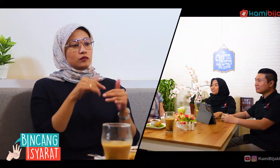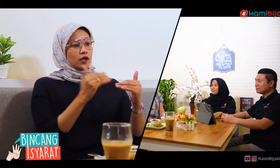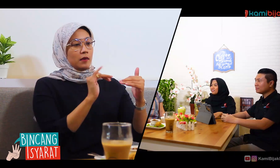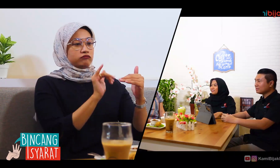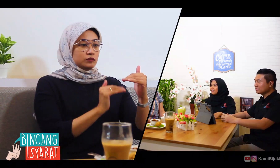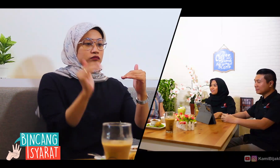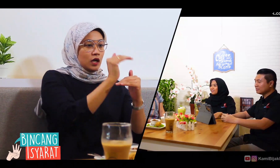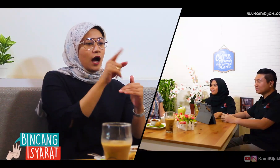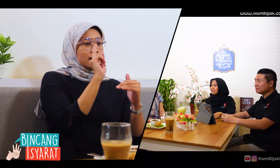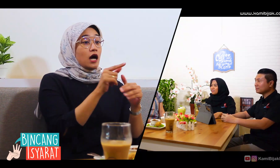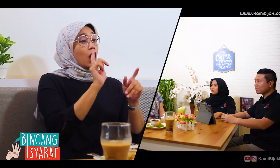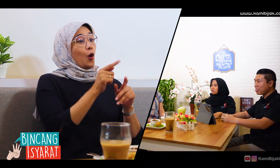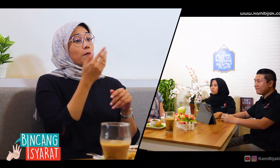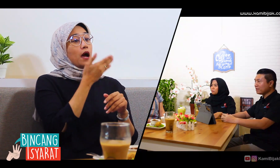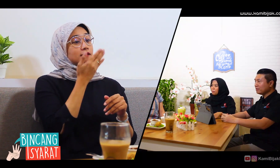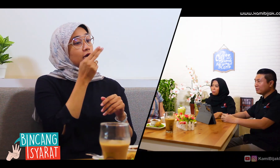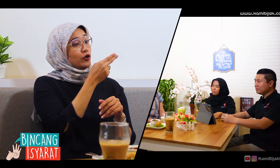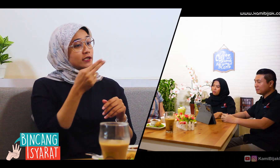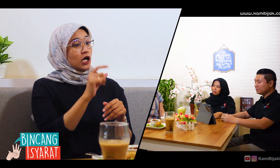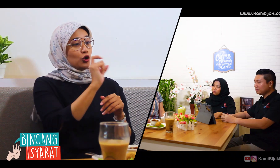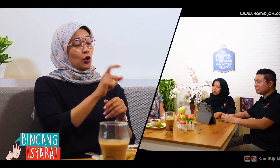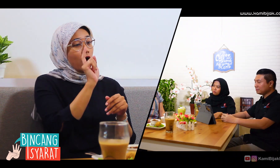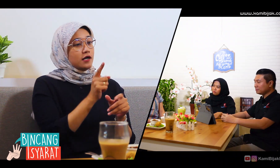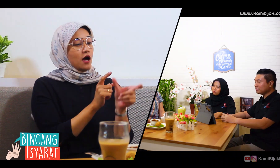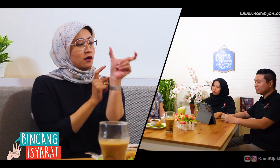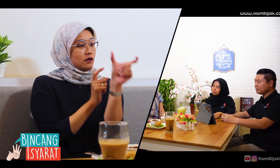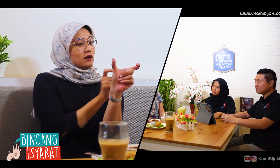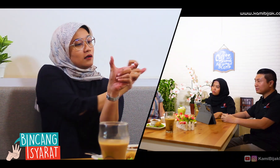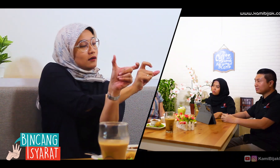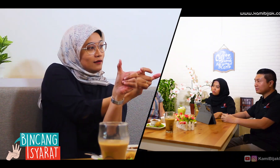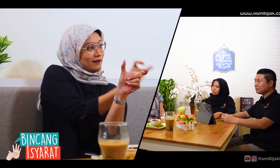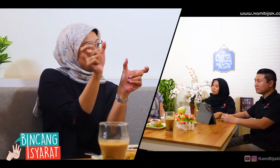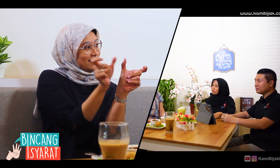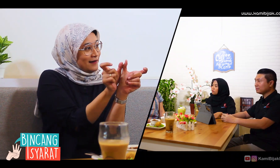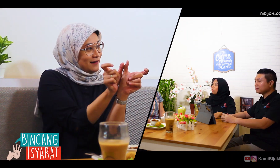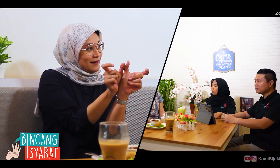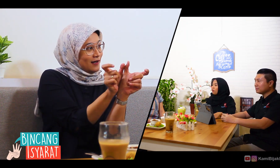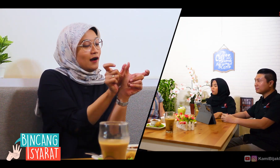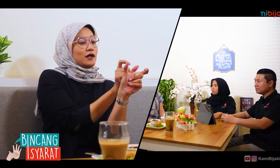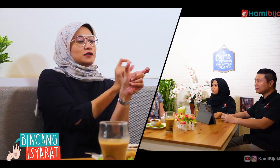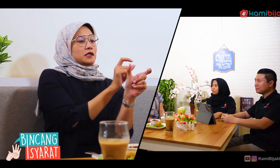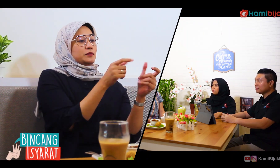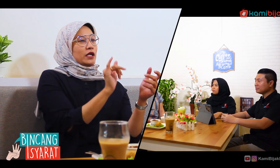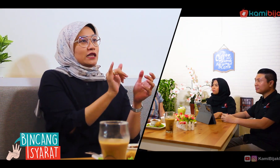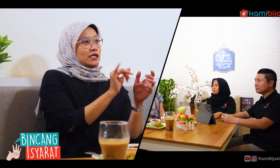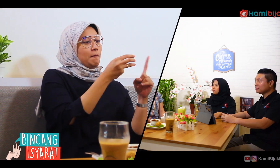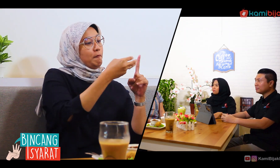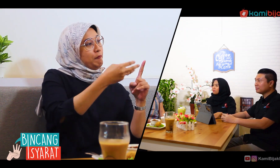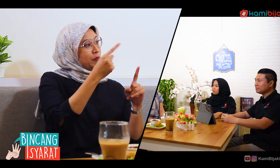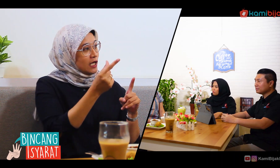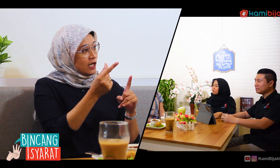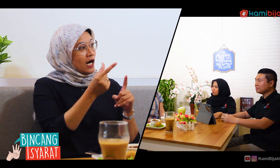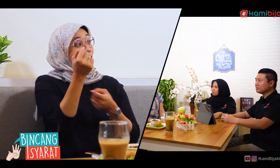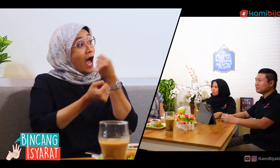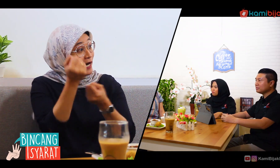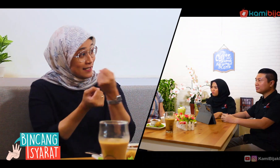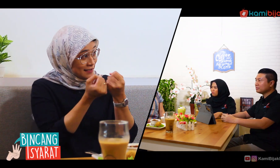Then, to the next level, spoken language learns about word structure